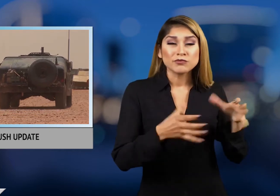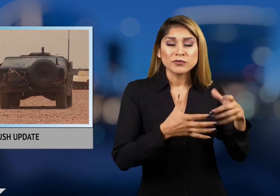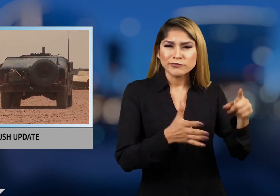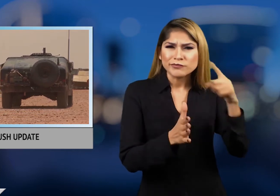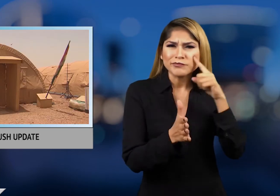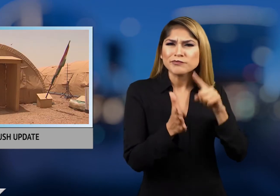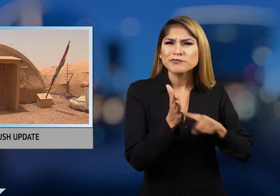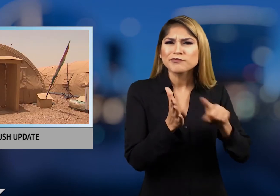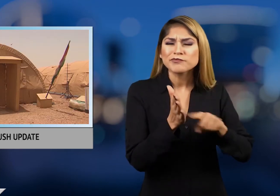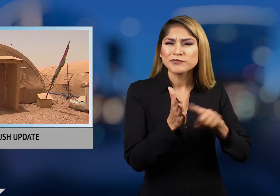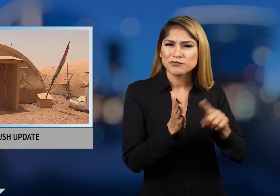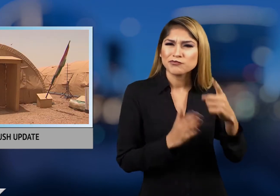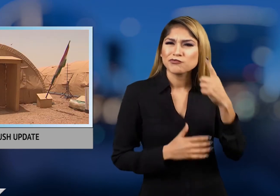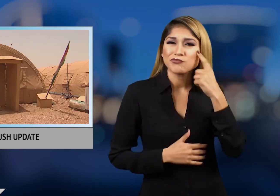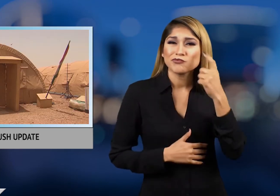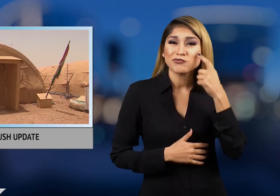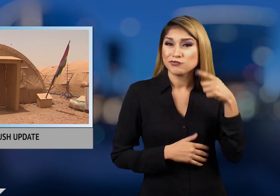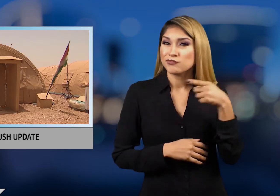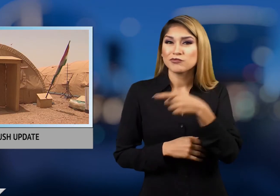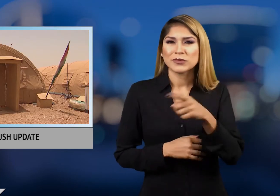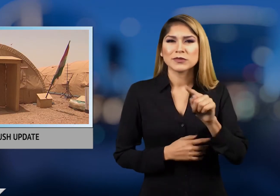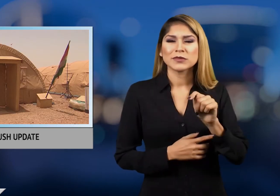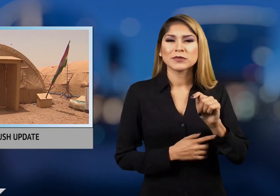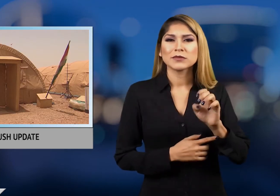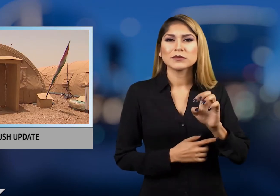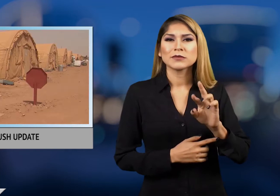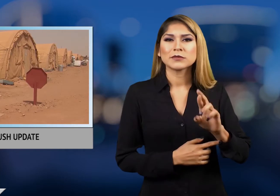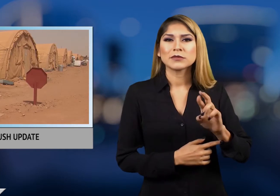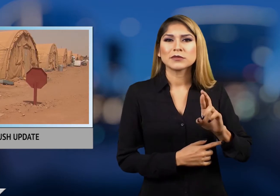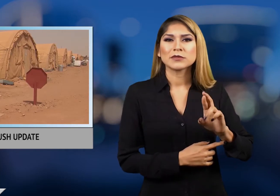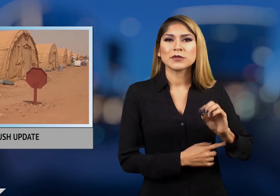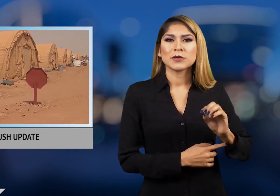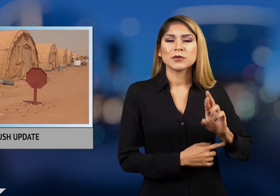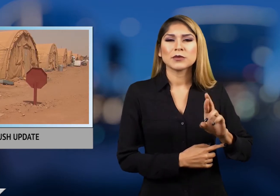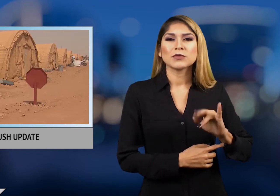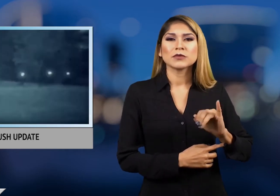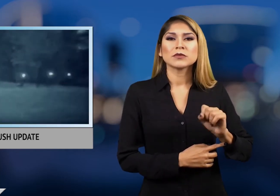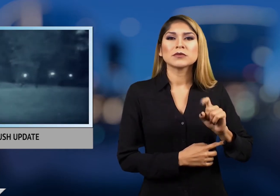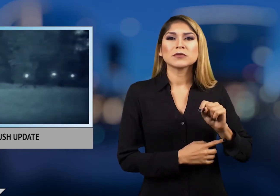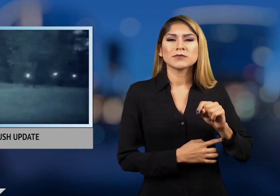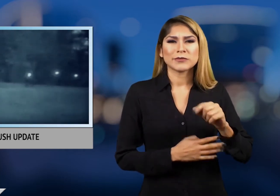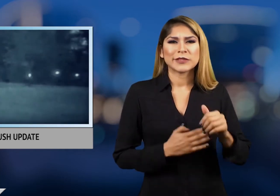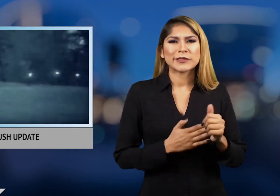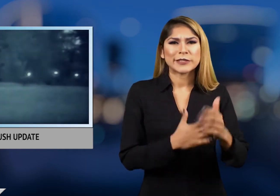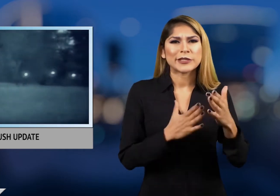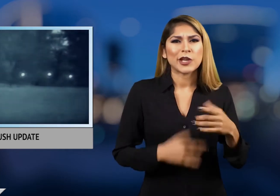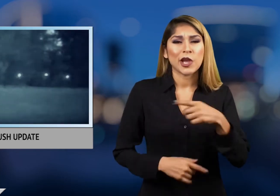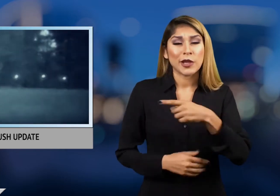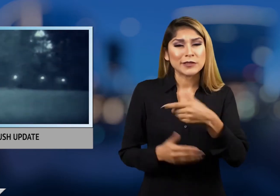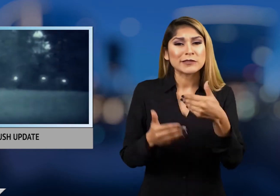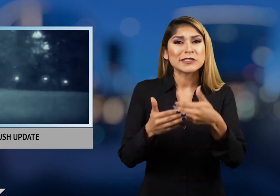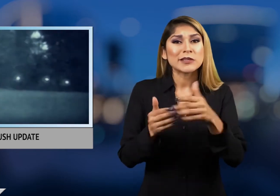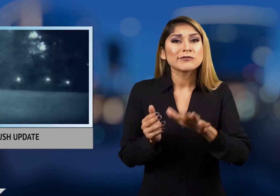gathering information on a terrorist leader